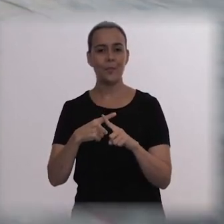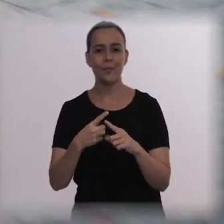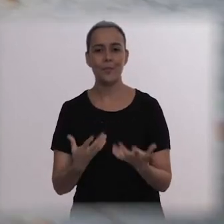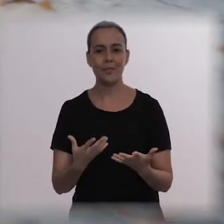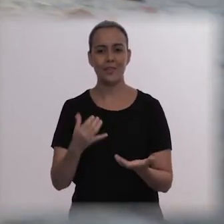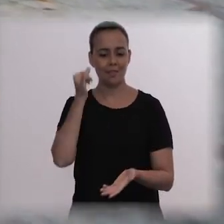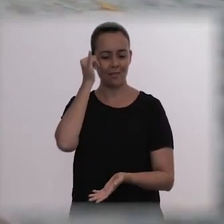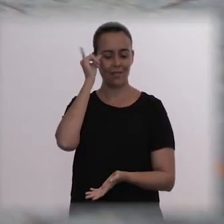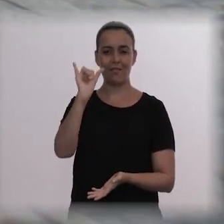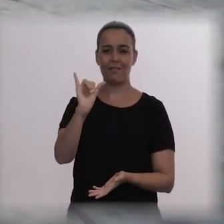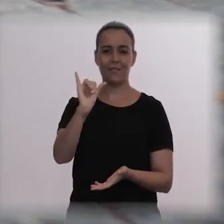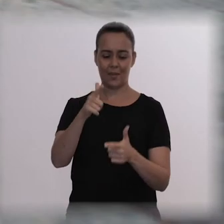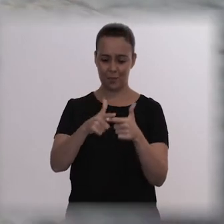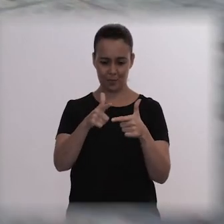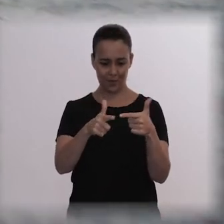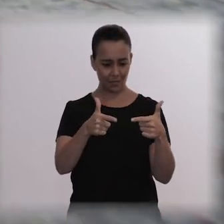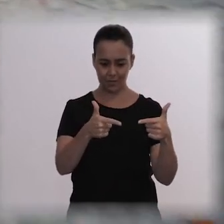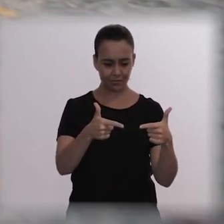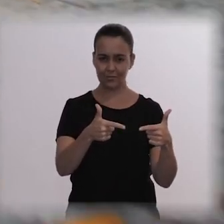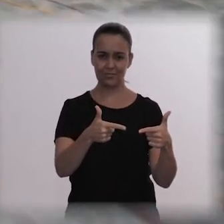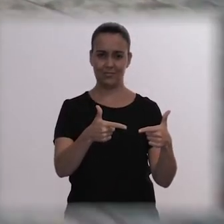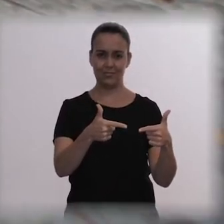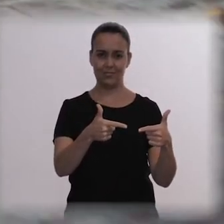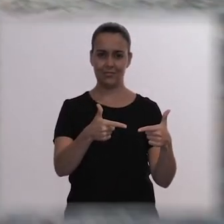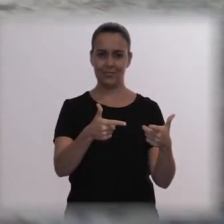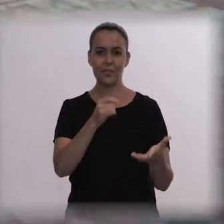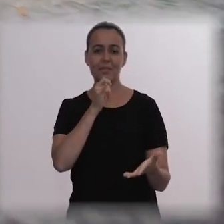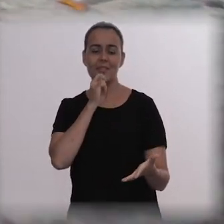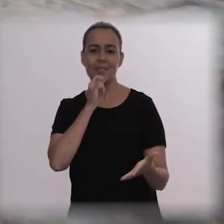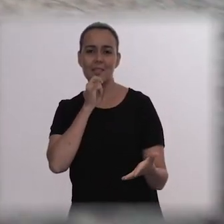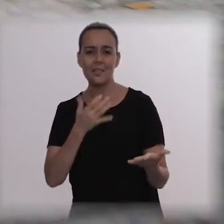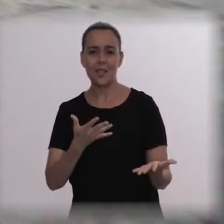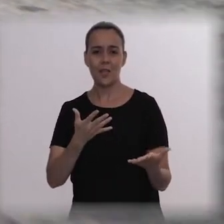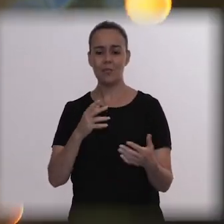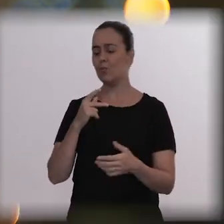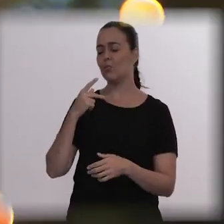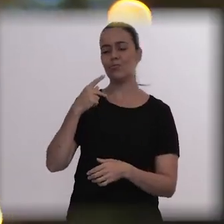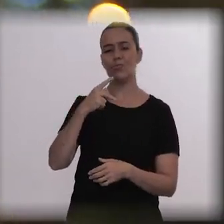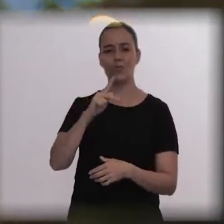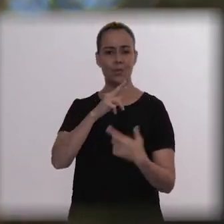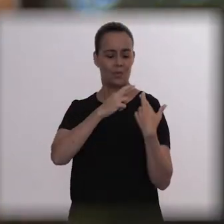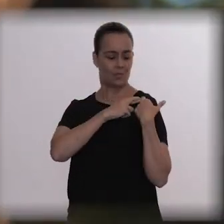carries a heavy burden, they feel they must succeed they feel everything is their responsibility, they must make it happen,